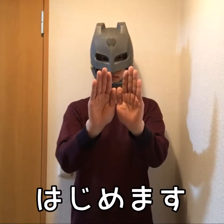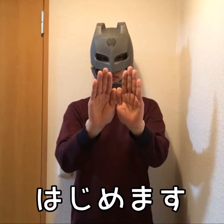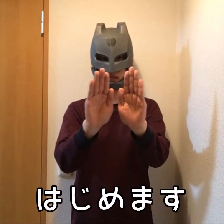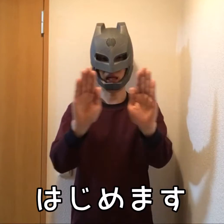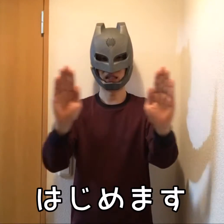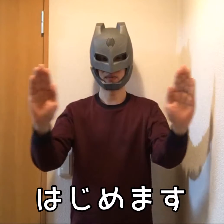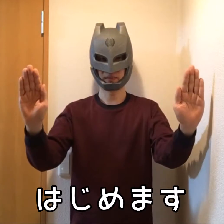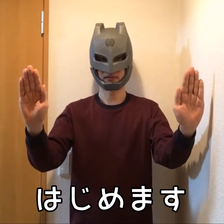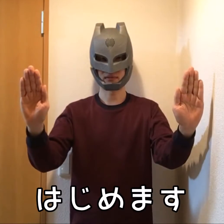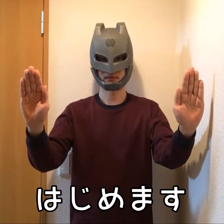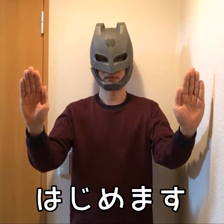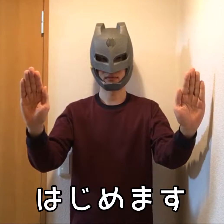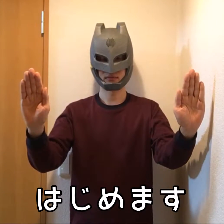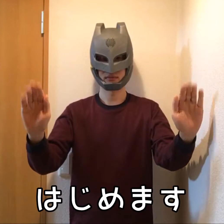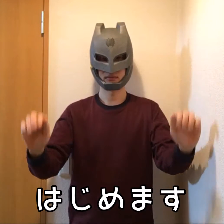Let's start